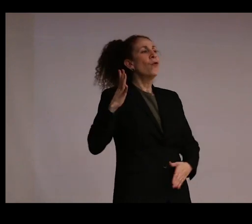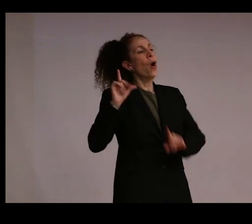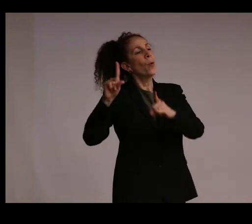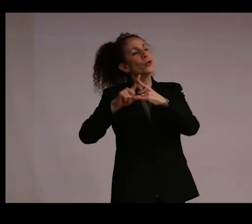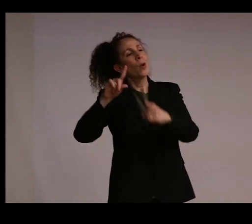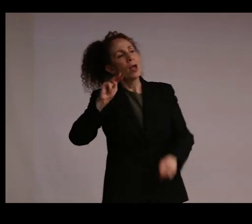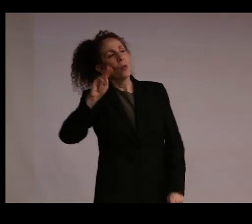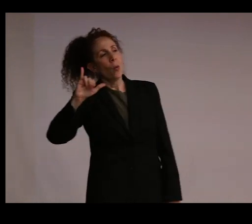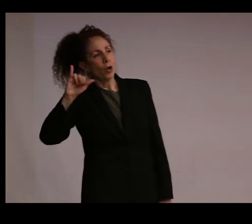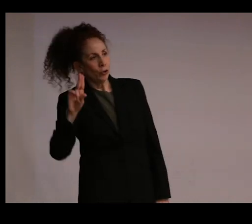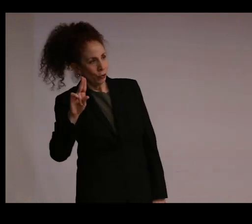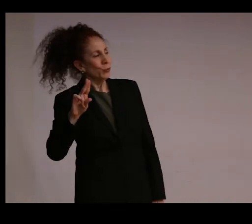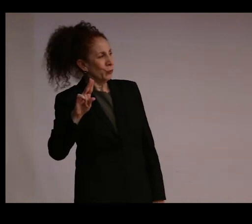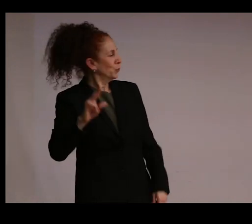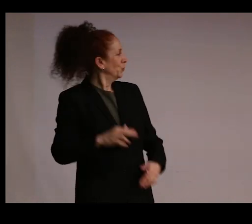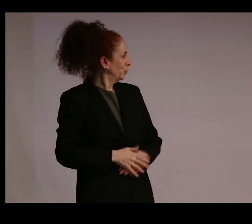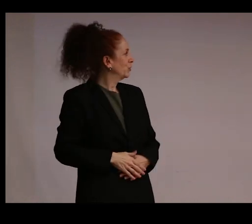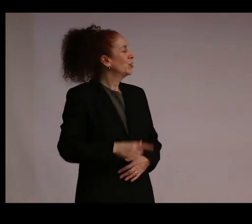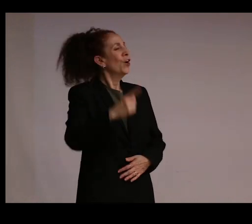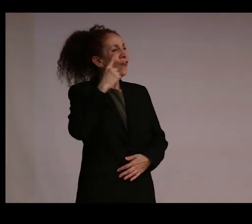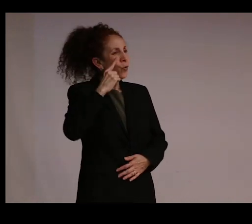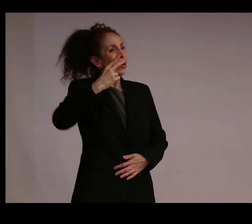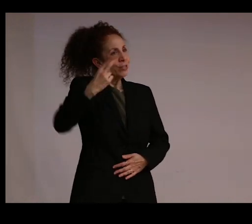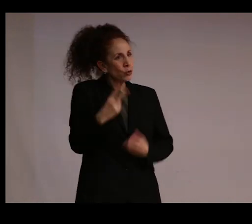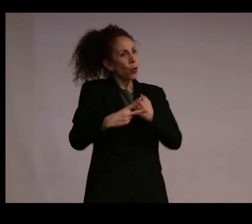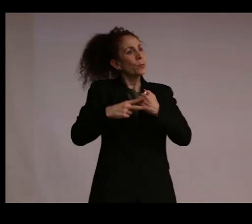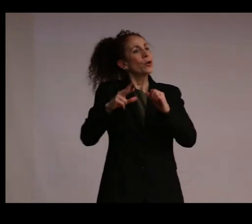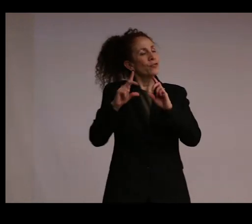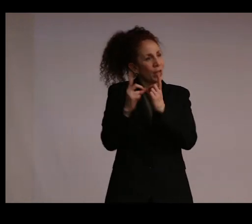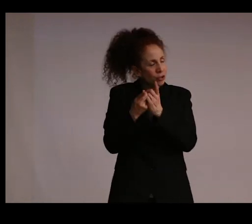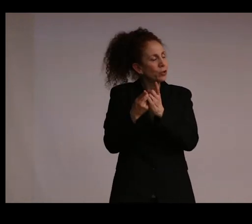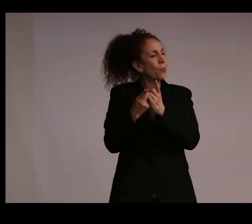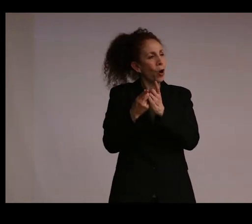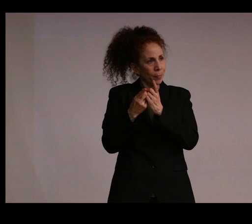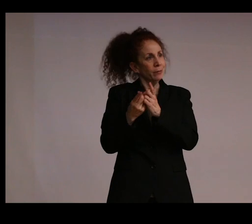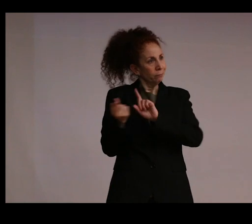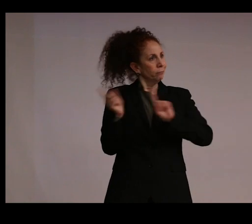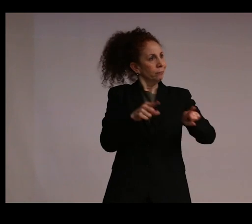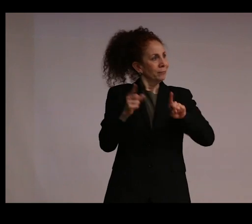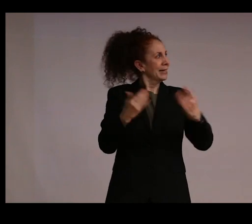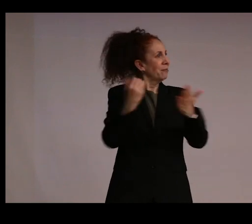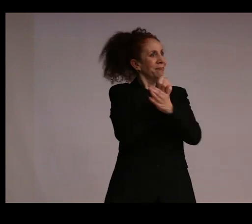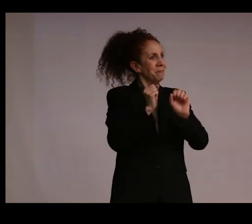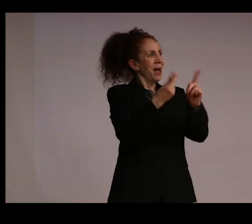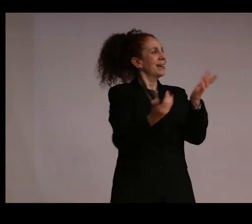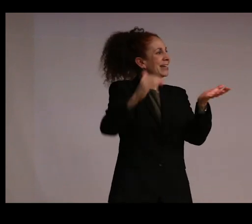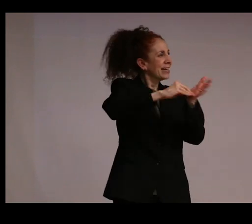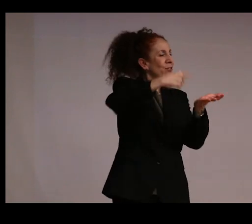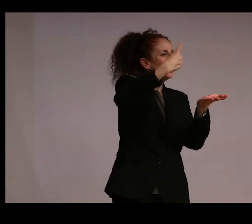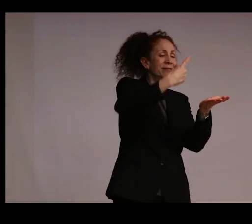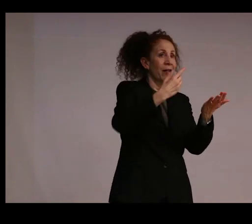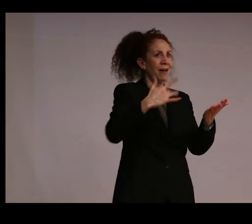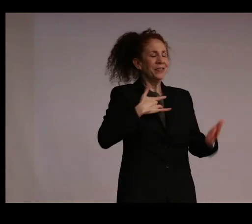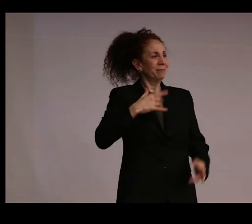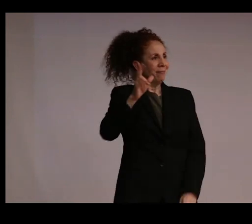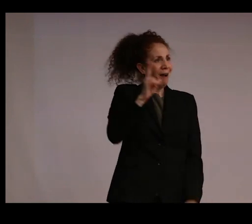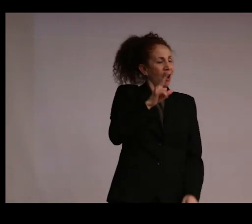to take classes in the Historic Preservation Department. So this opportunity to return and speak is both an honor and a reminder that I